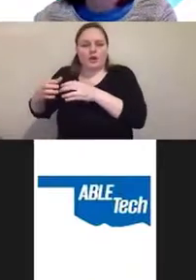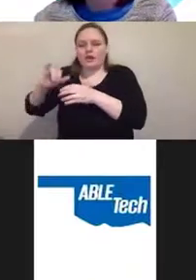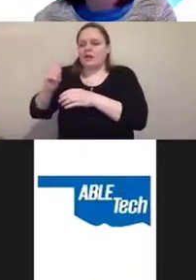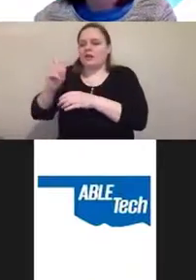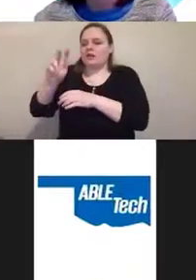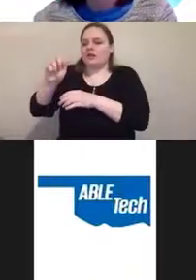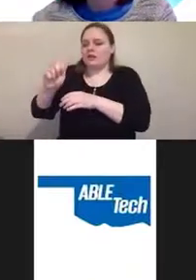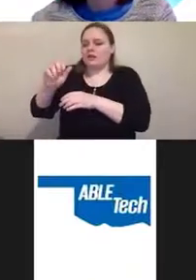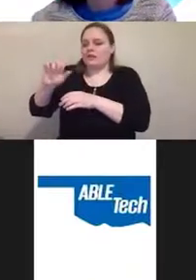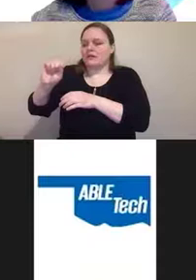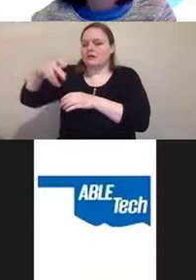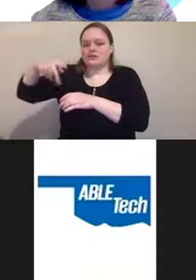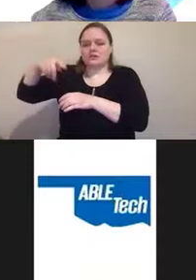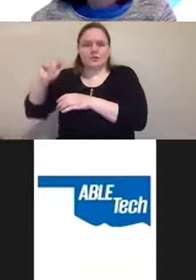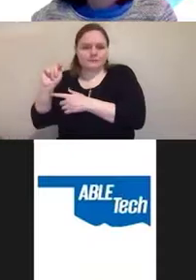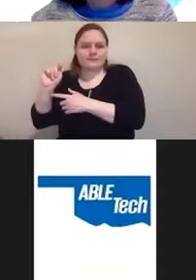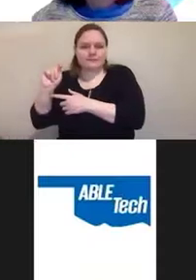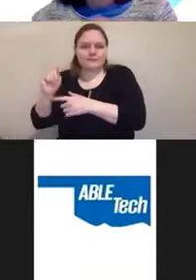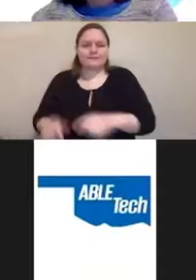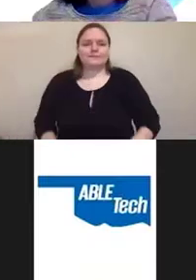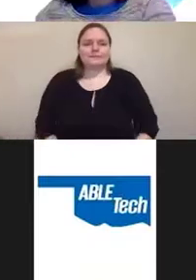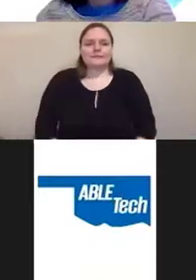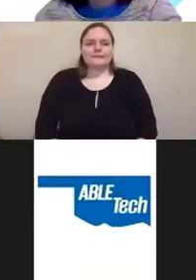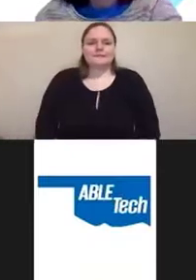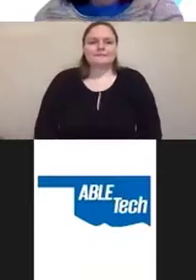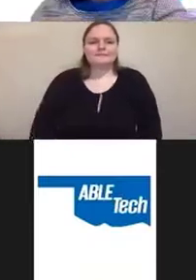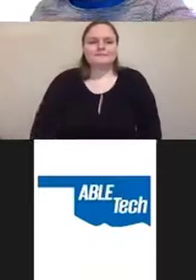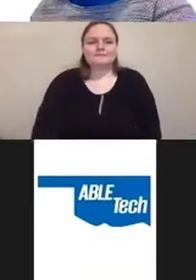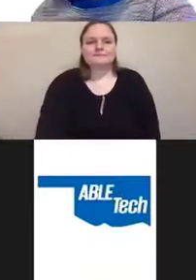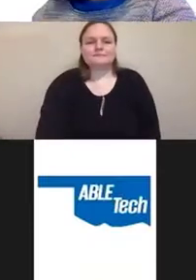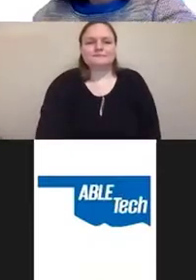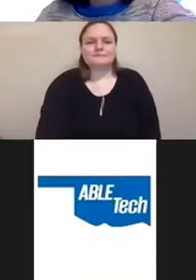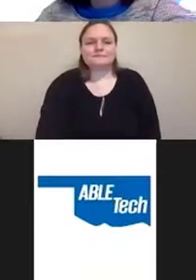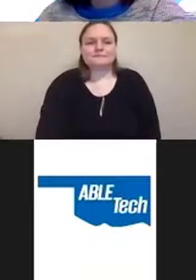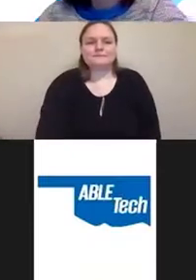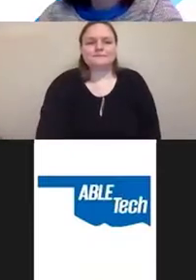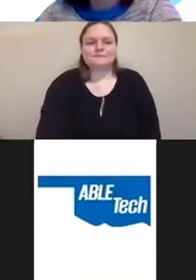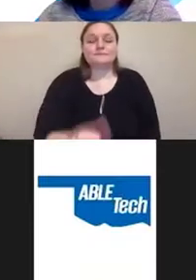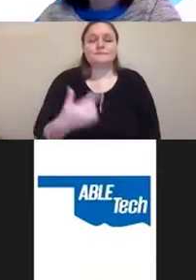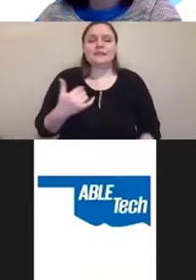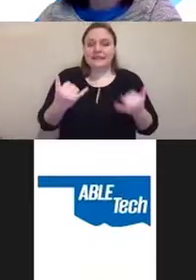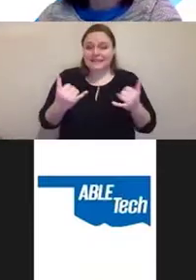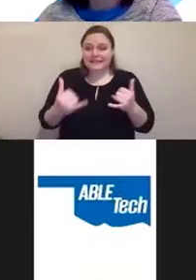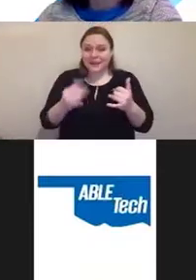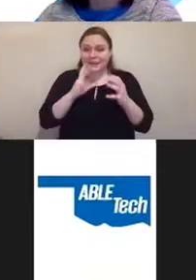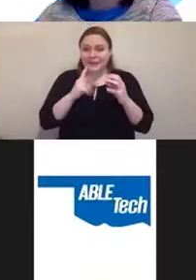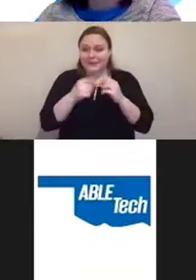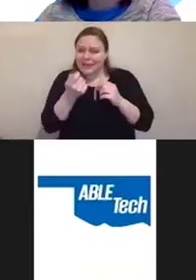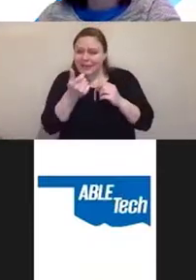So, let's talk a little bit about how websites work